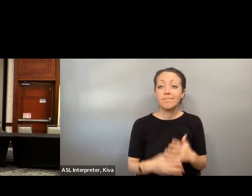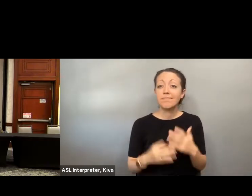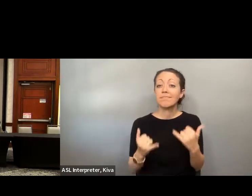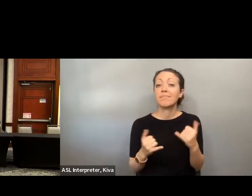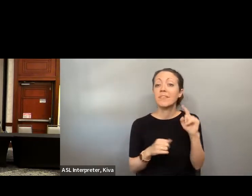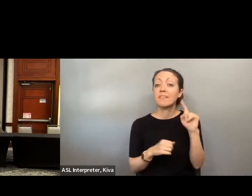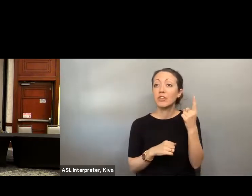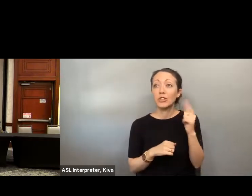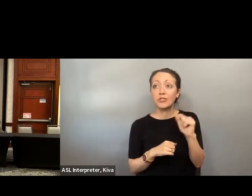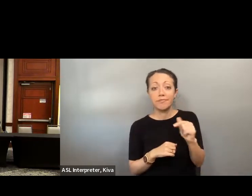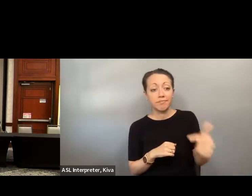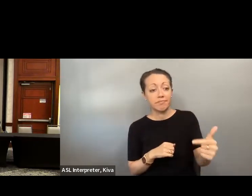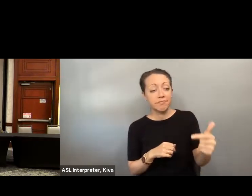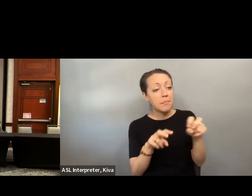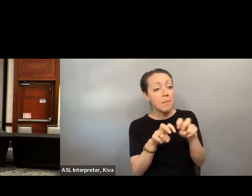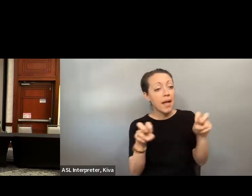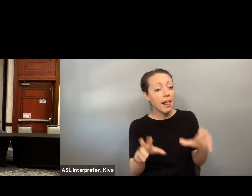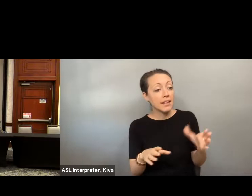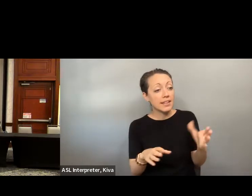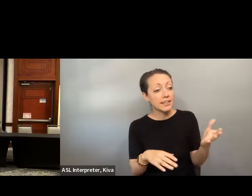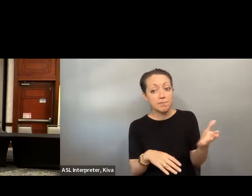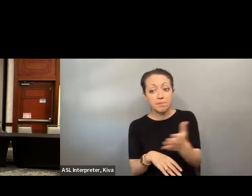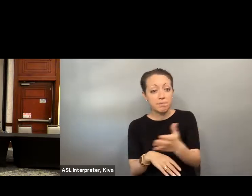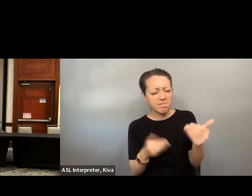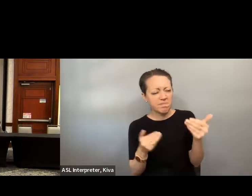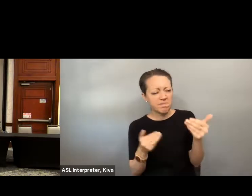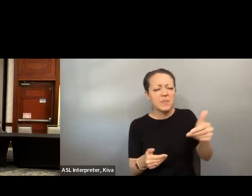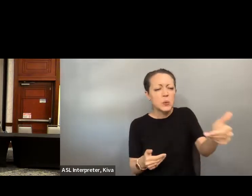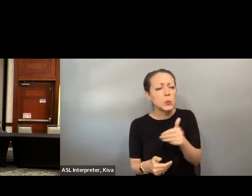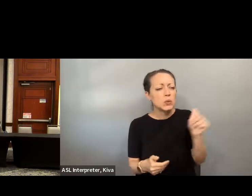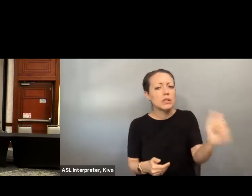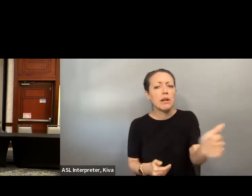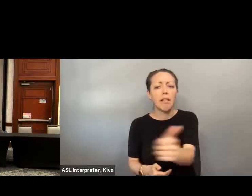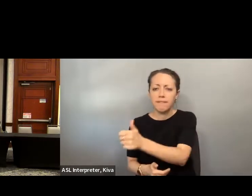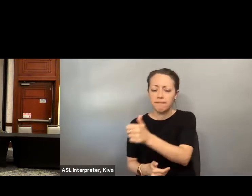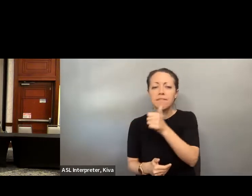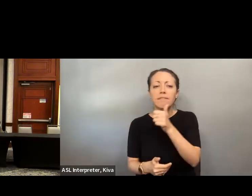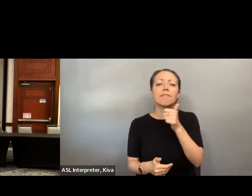of disability representation in